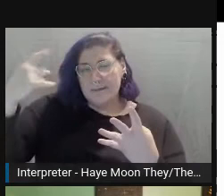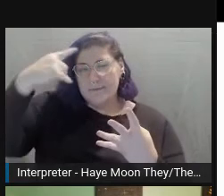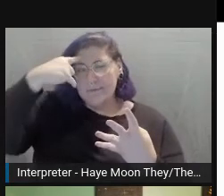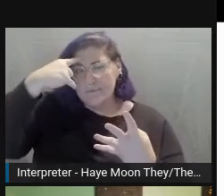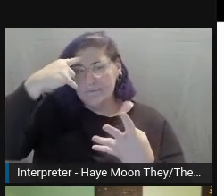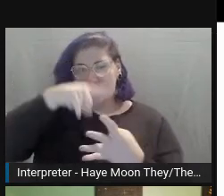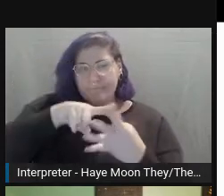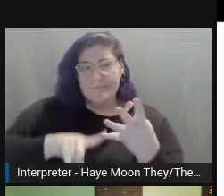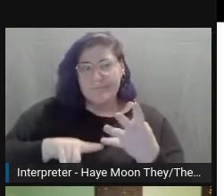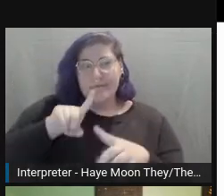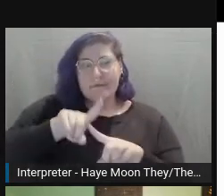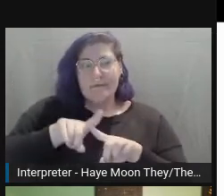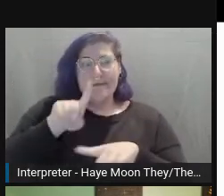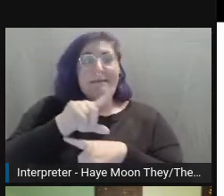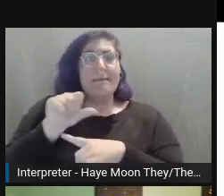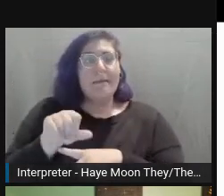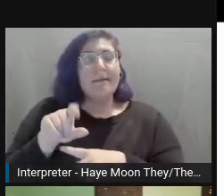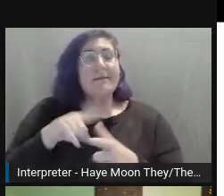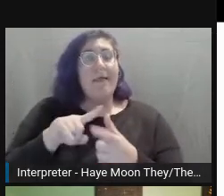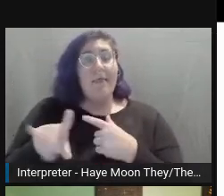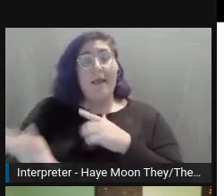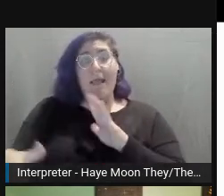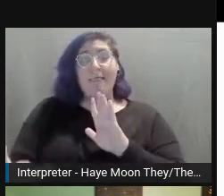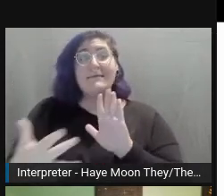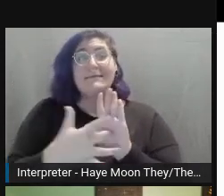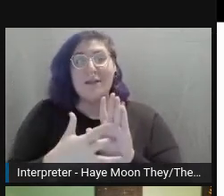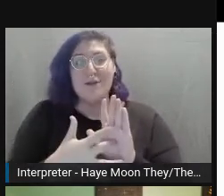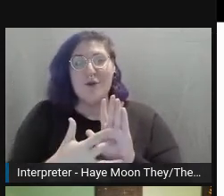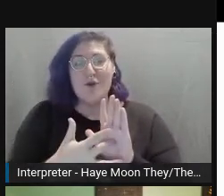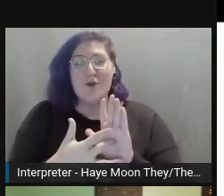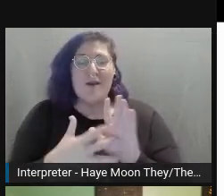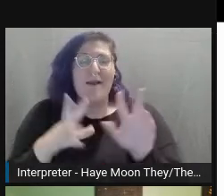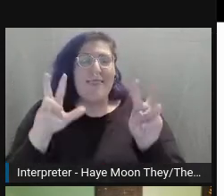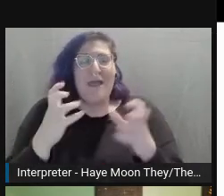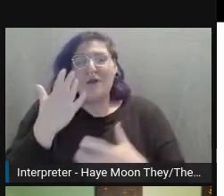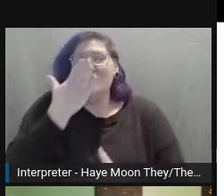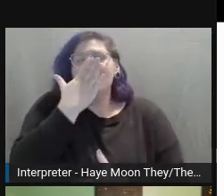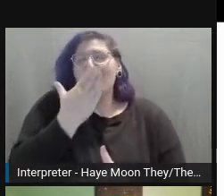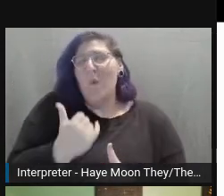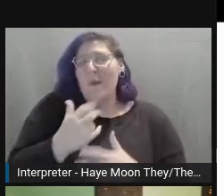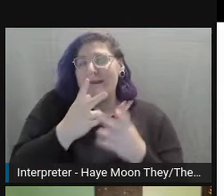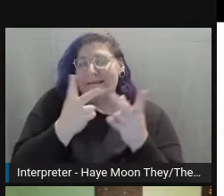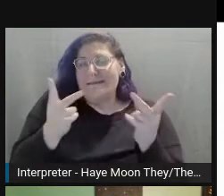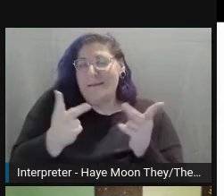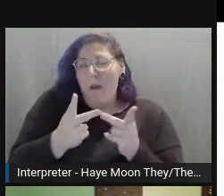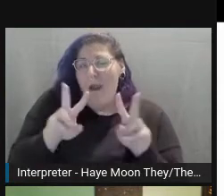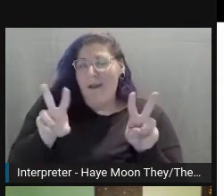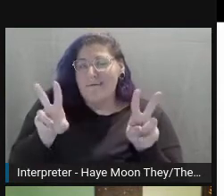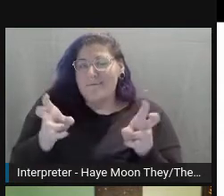Then at the center is that sweet spot, where I really tried to just focus on not only disabilities,